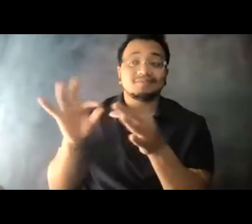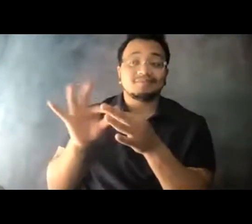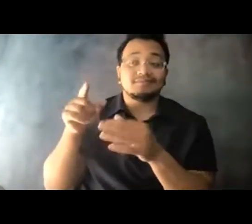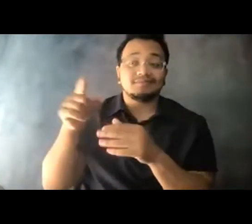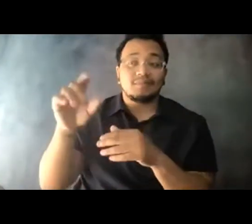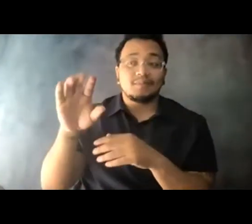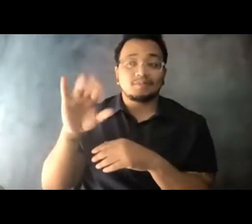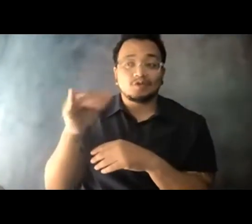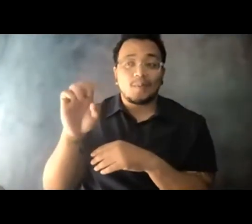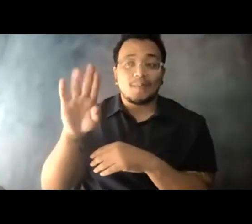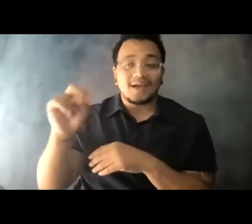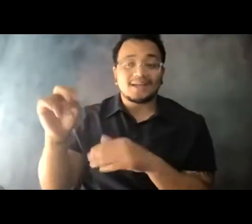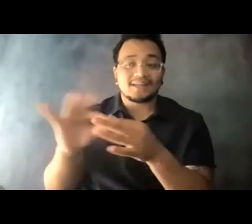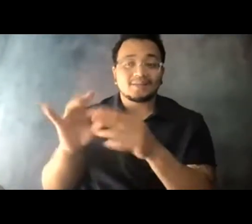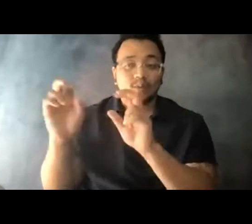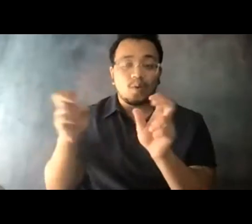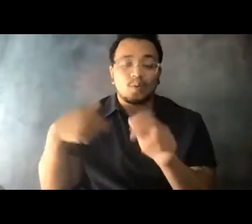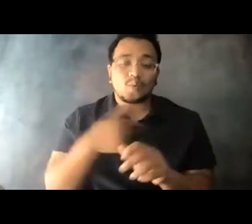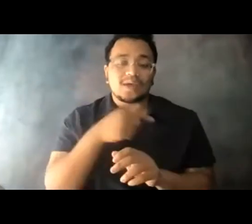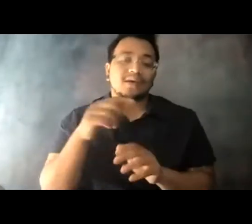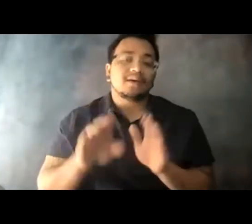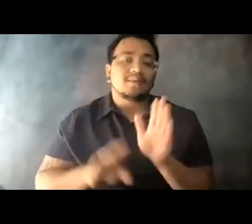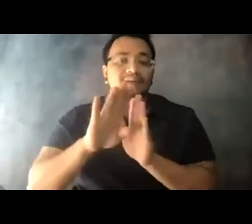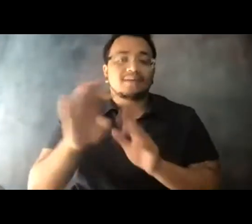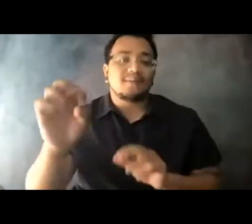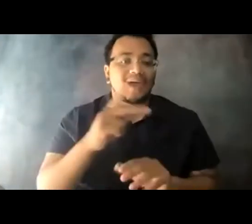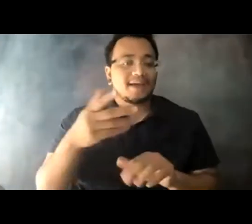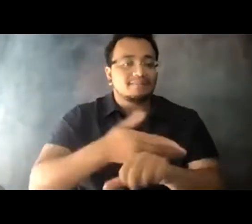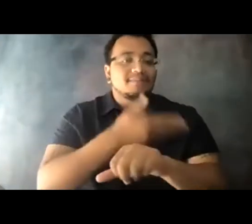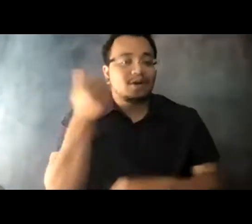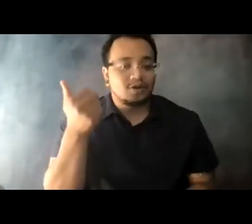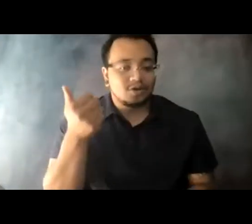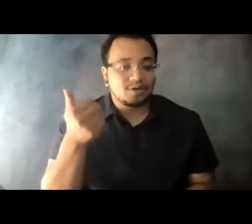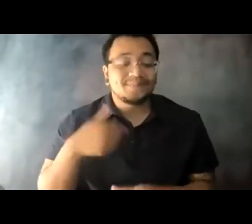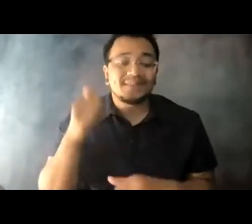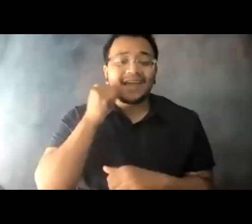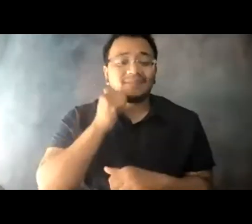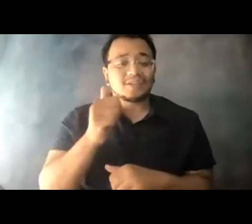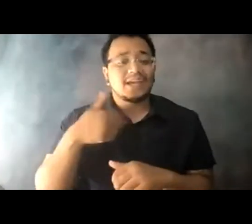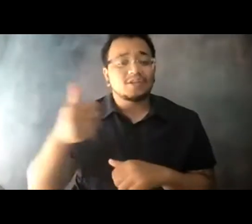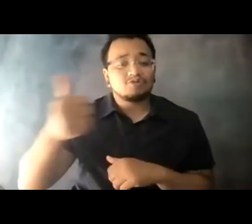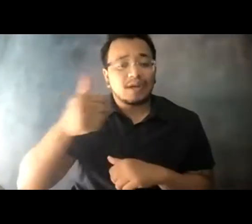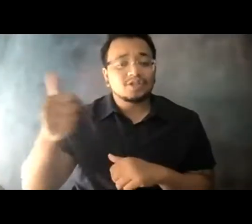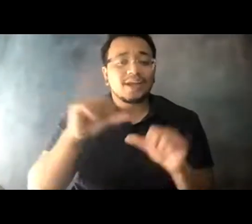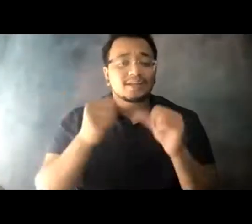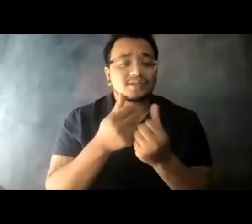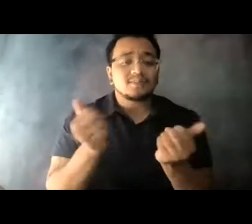14:03:59 Every day, transit agencies are demonstrating they provide service that is safe, fast, frequent